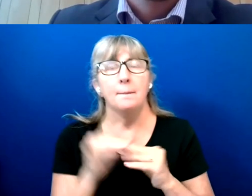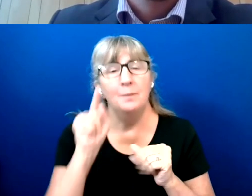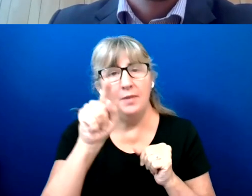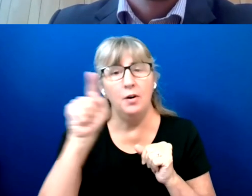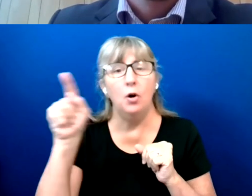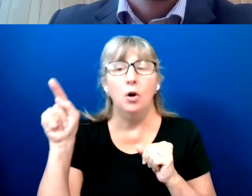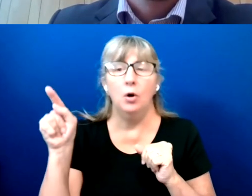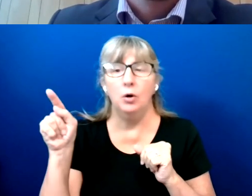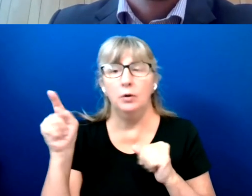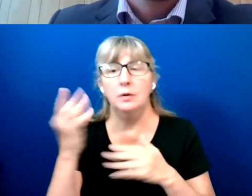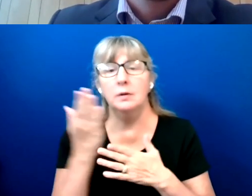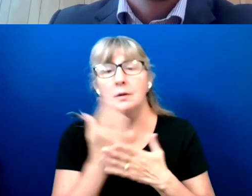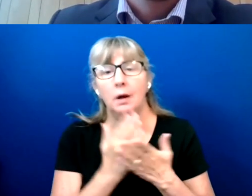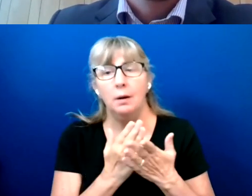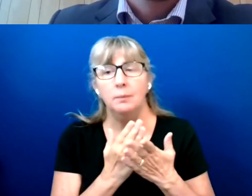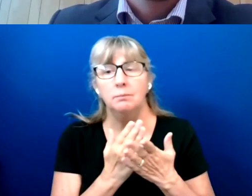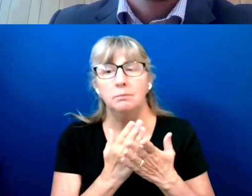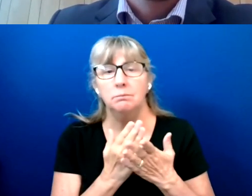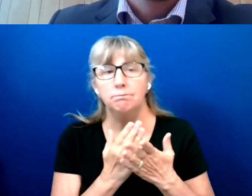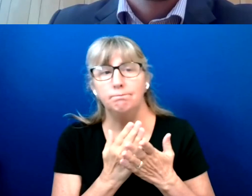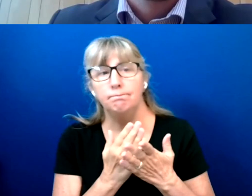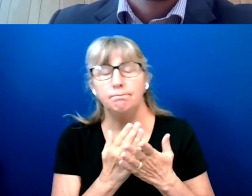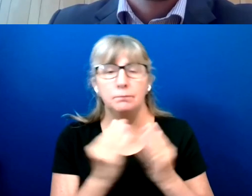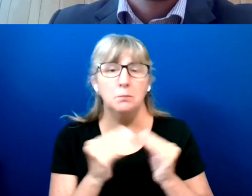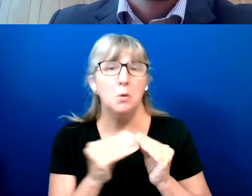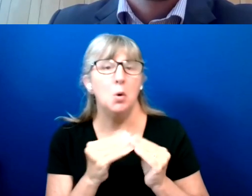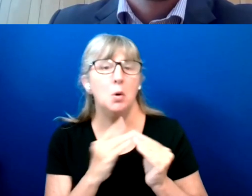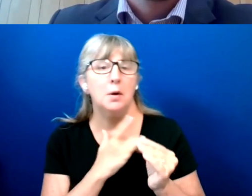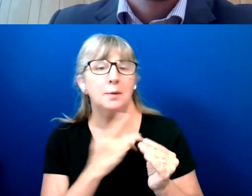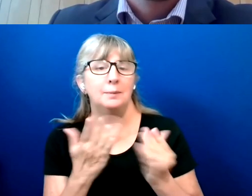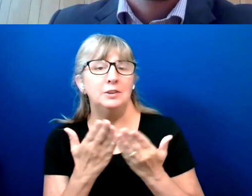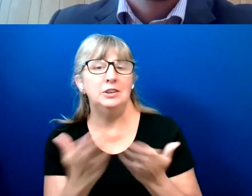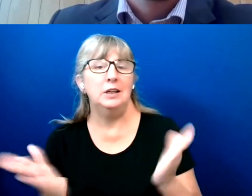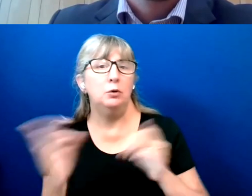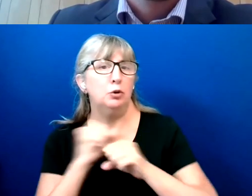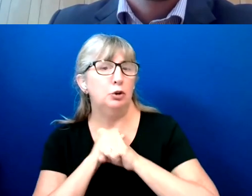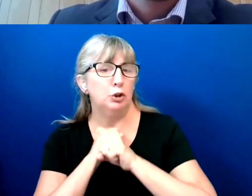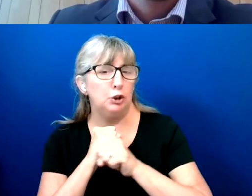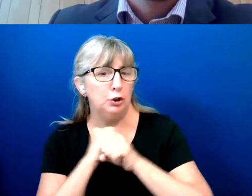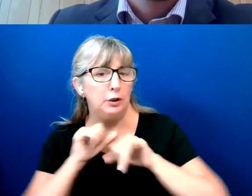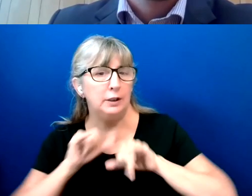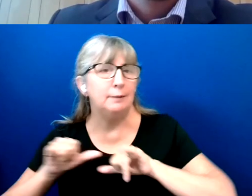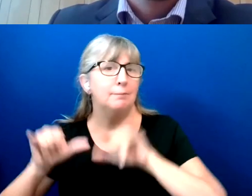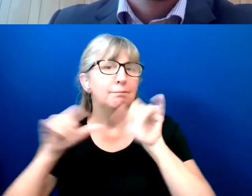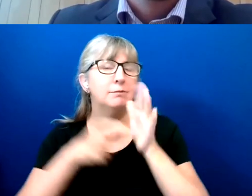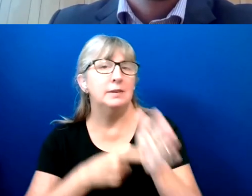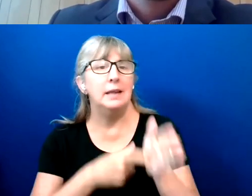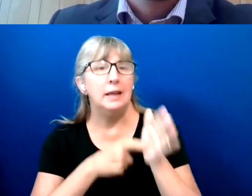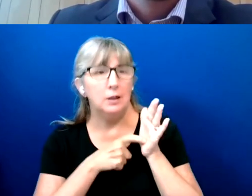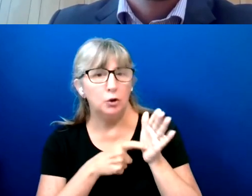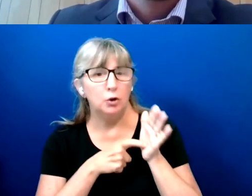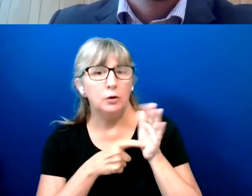There are also are some more general security standards.